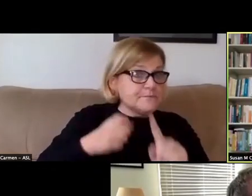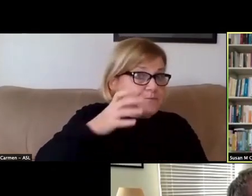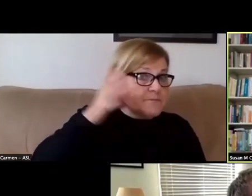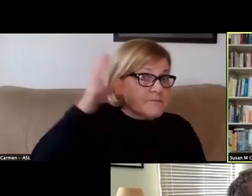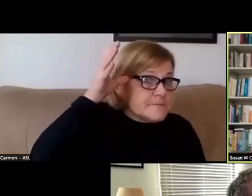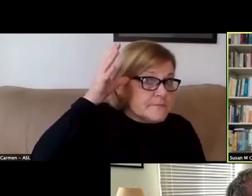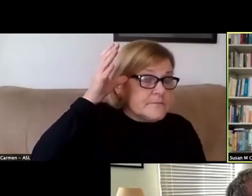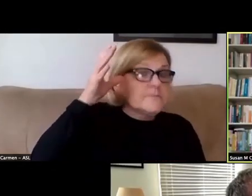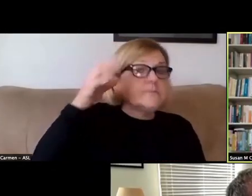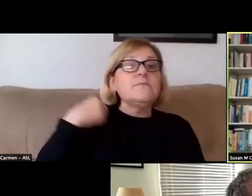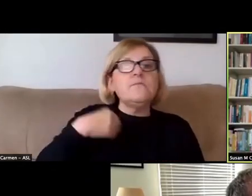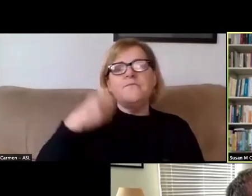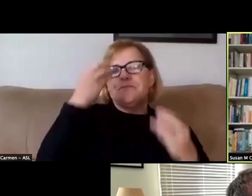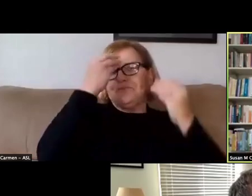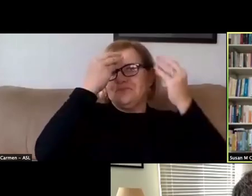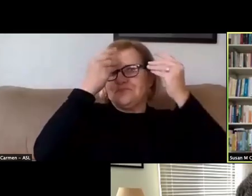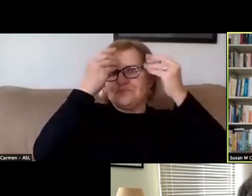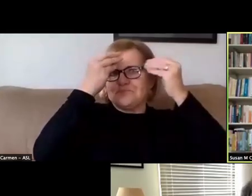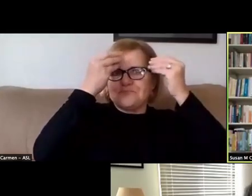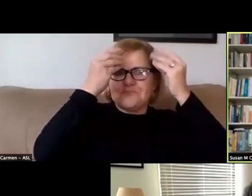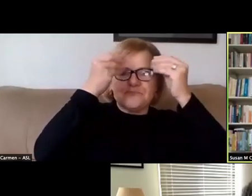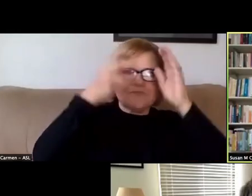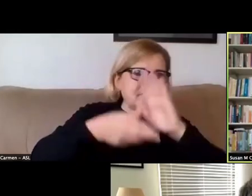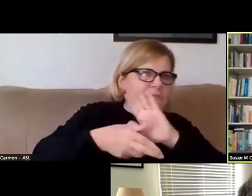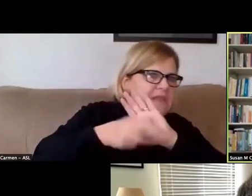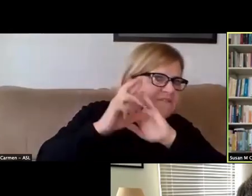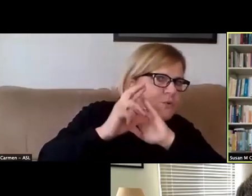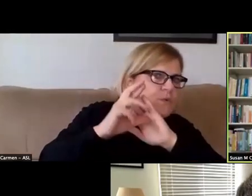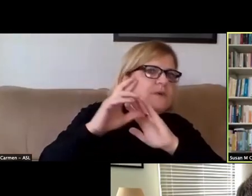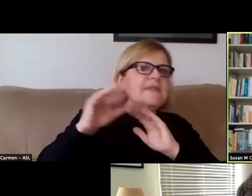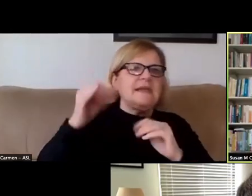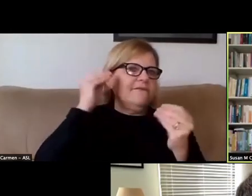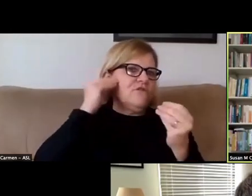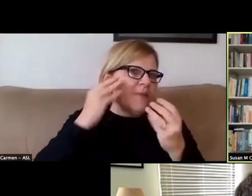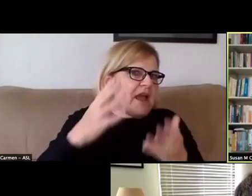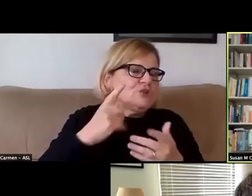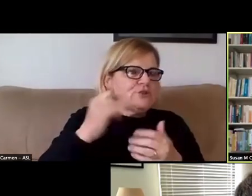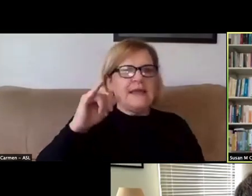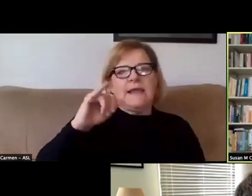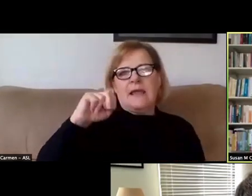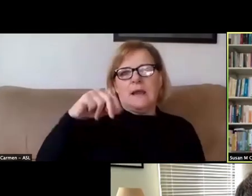And we thought about and reviewed that information and those inputs very carefully.